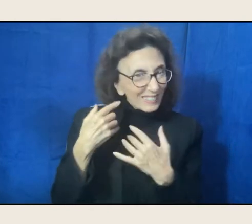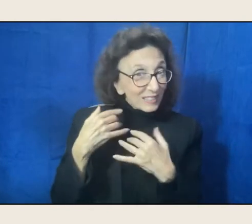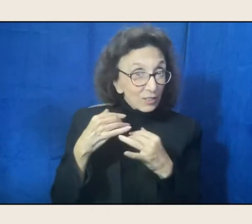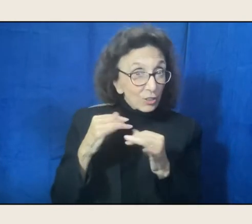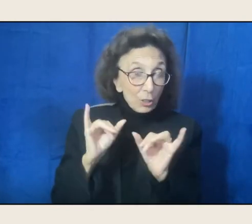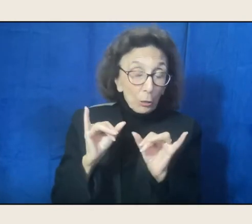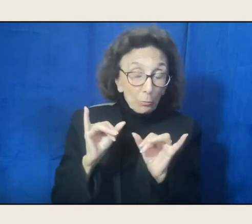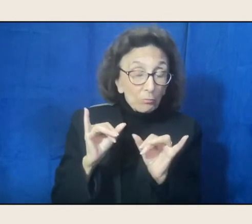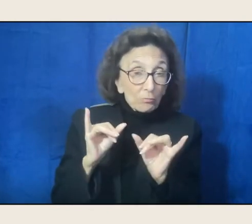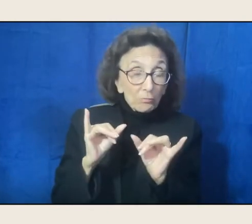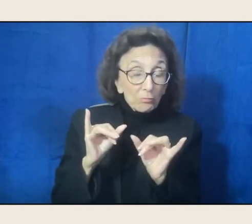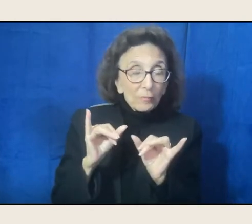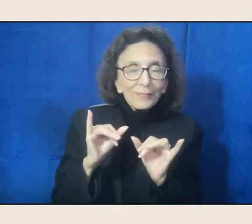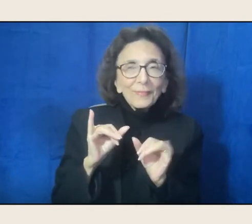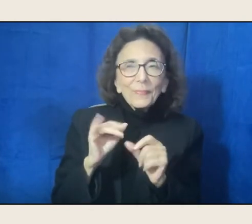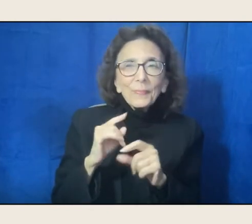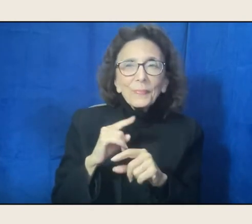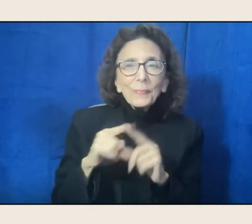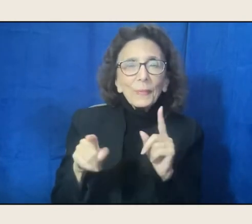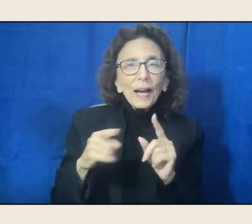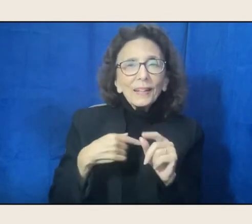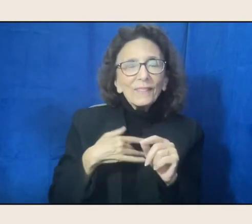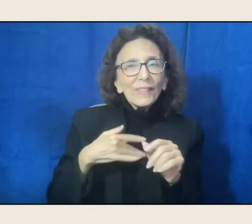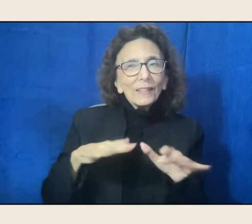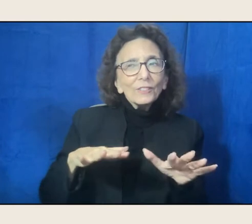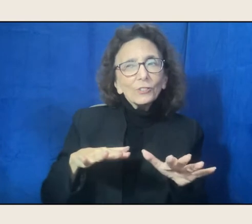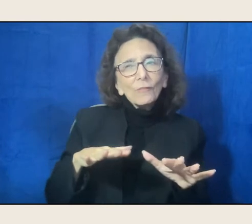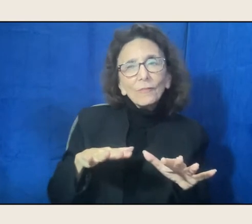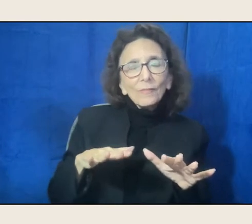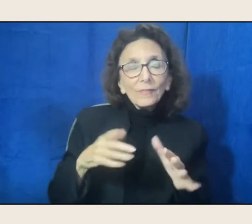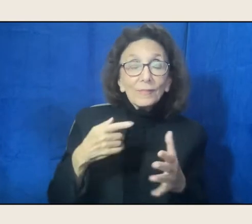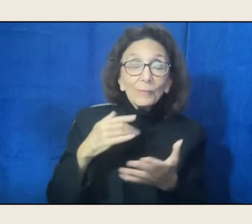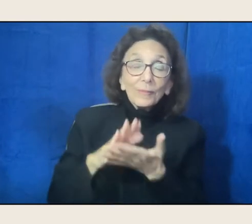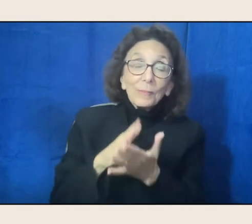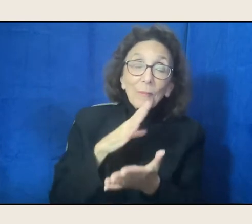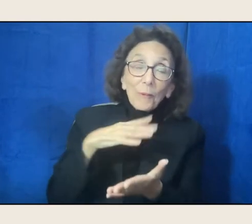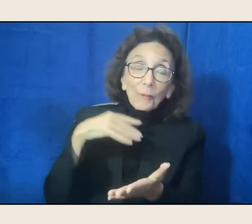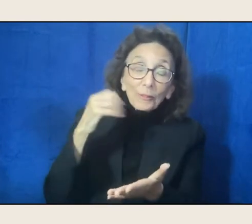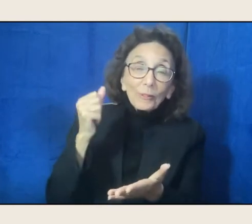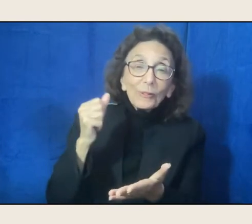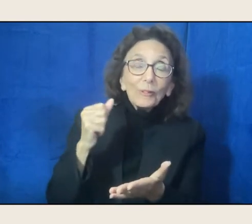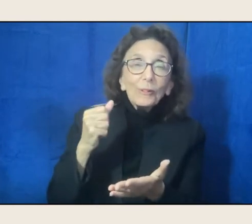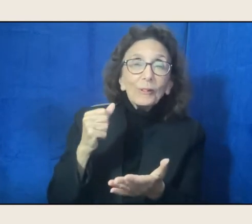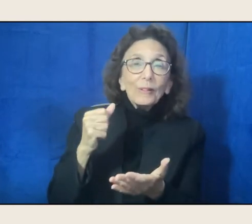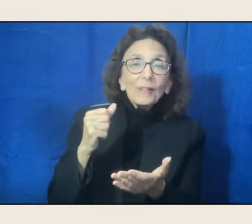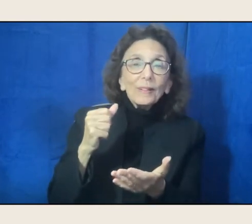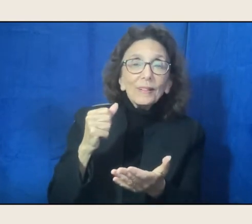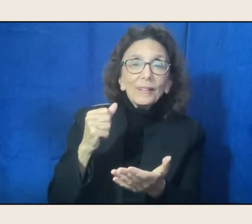but things shift, certainly as you get older and your point of view widens,